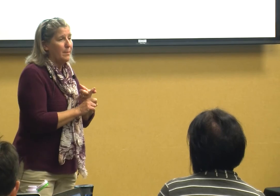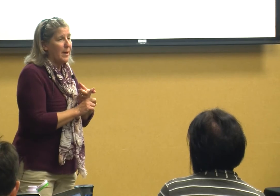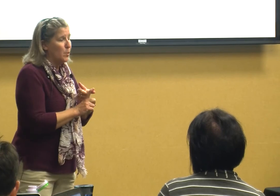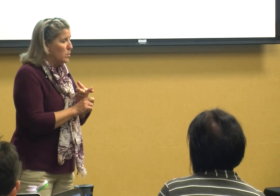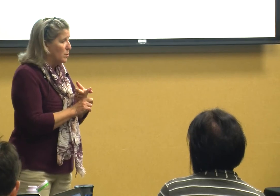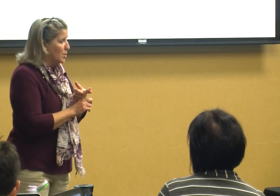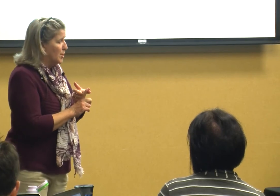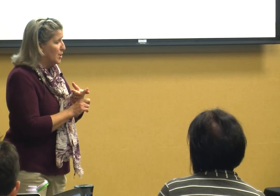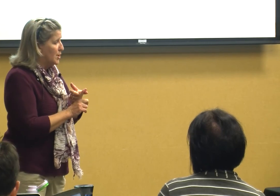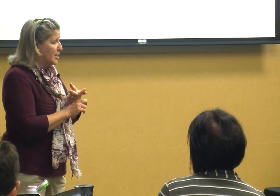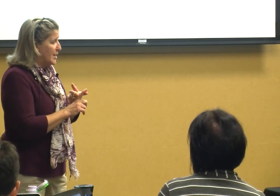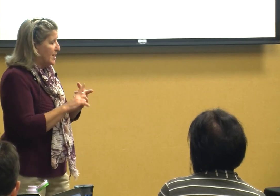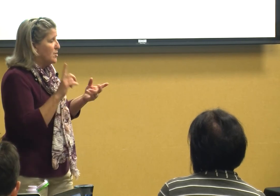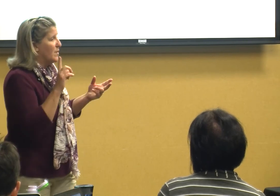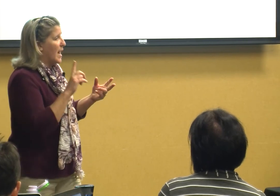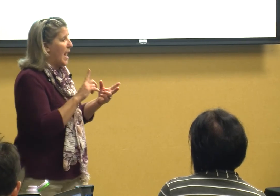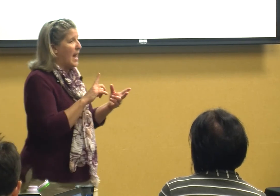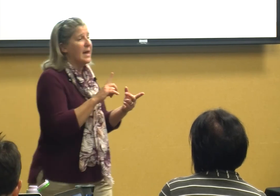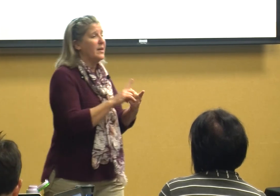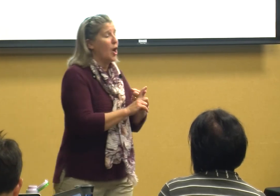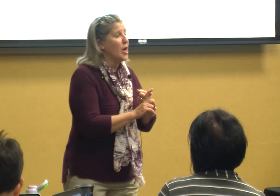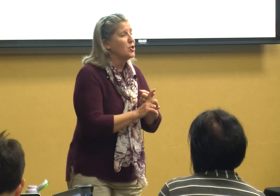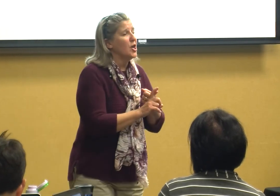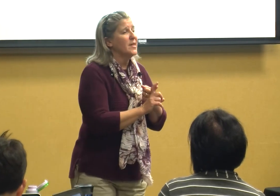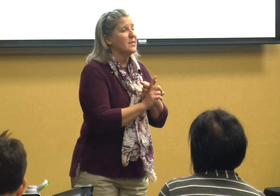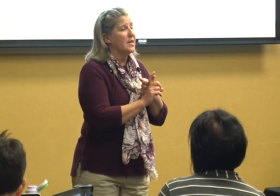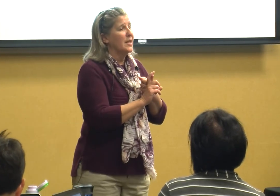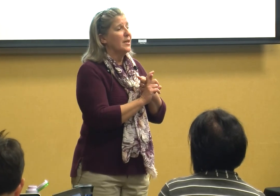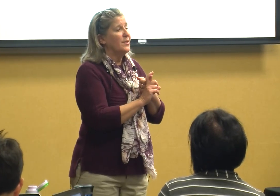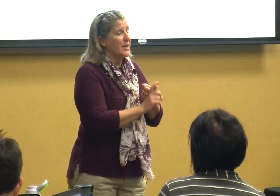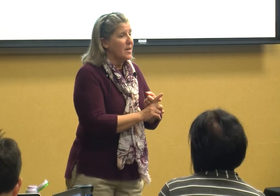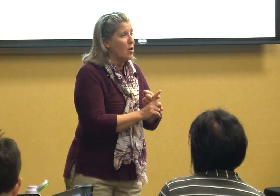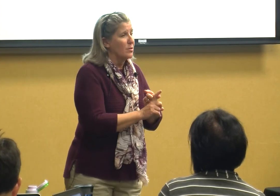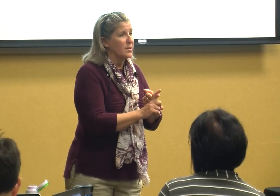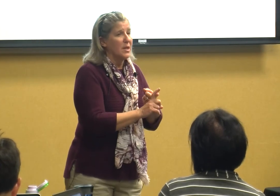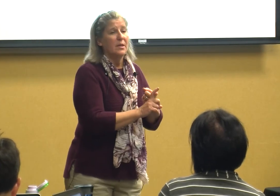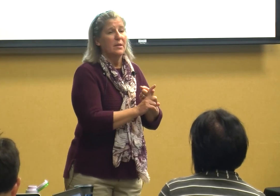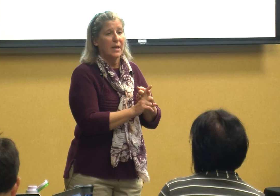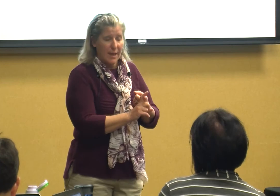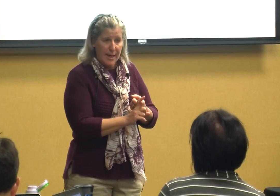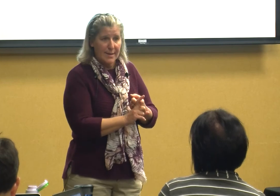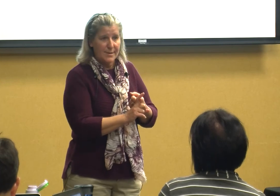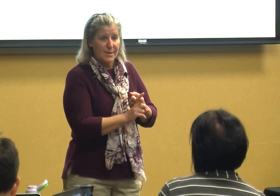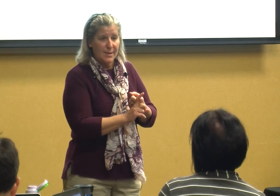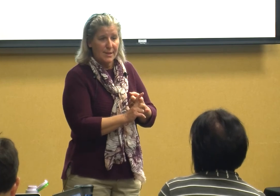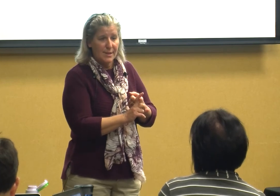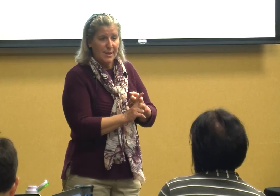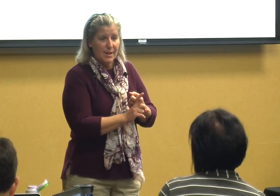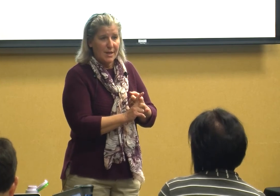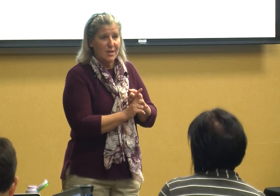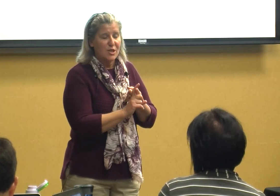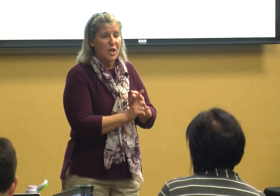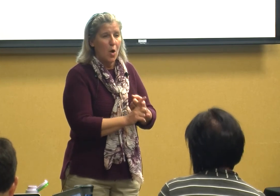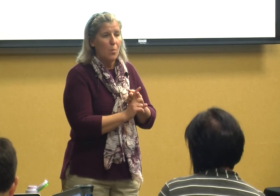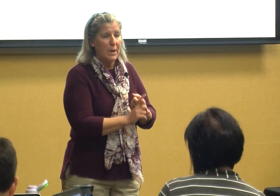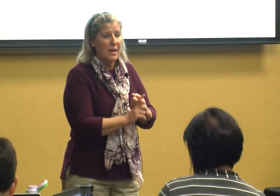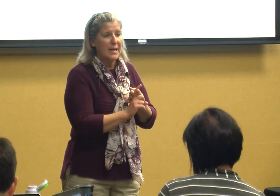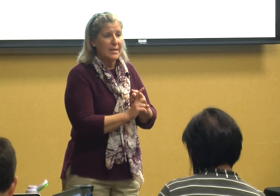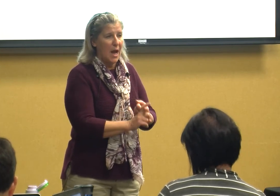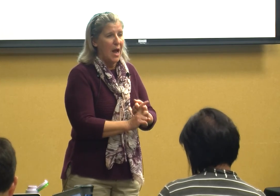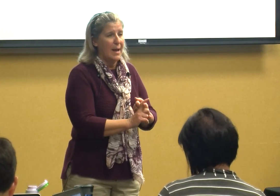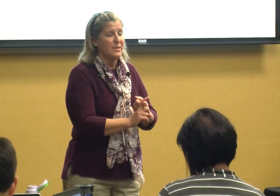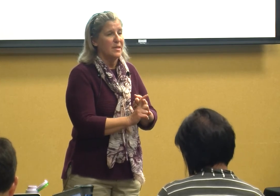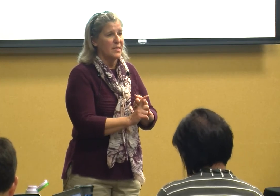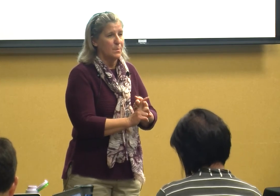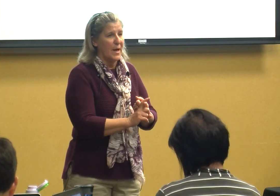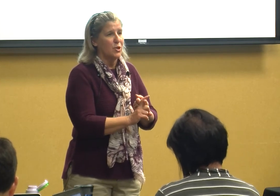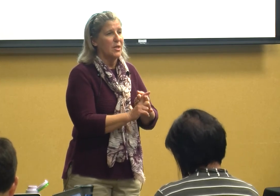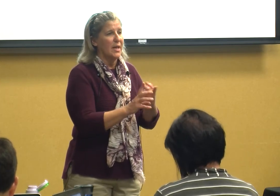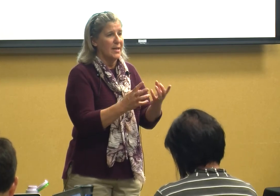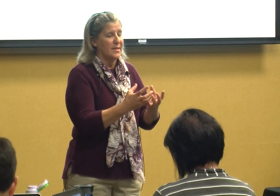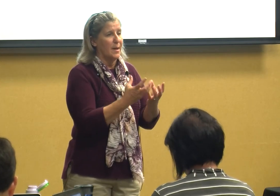do they have and not just the adults the kids because so many times and especially in some